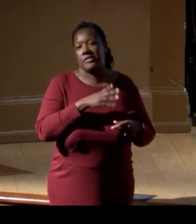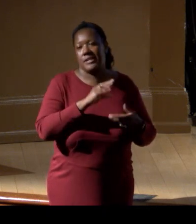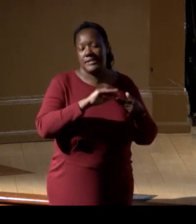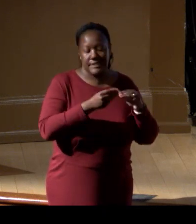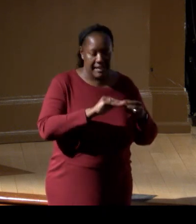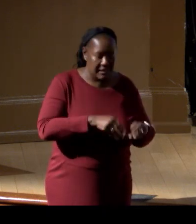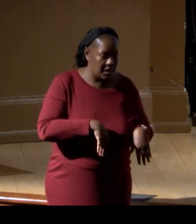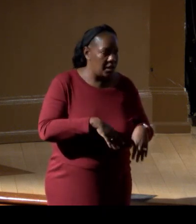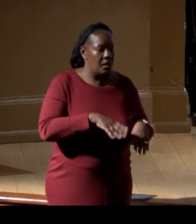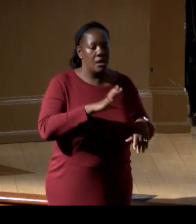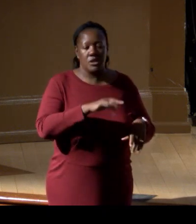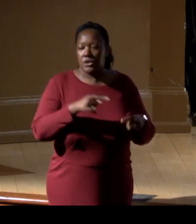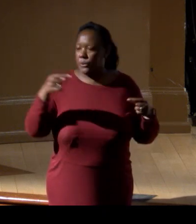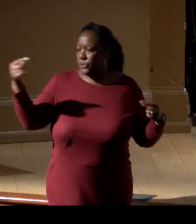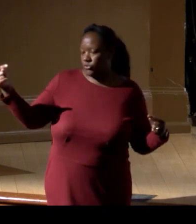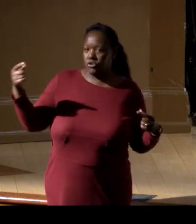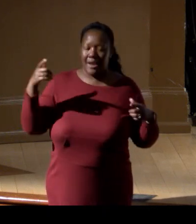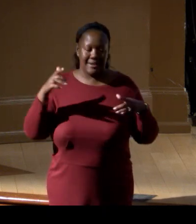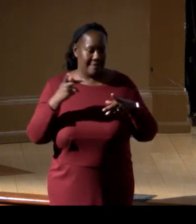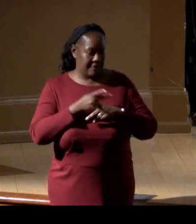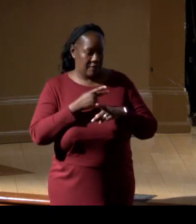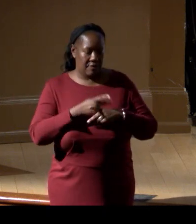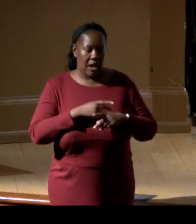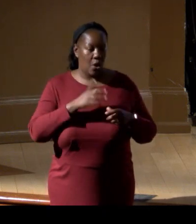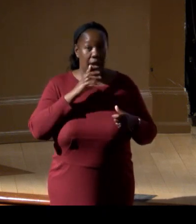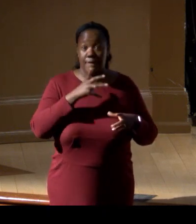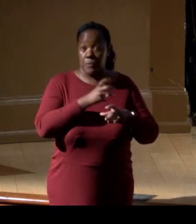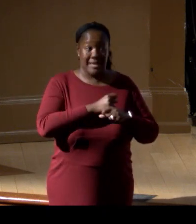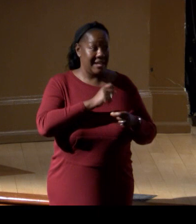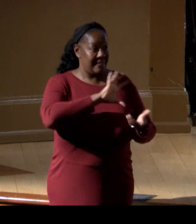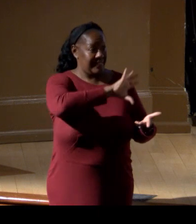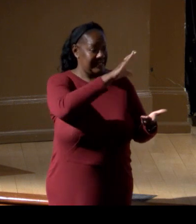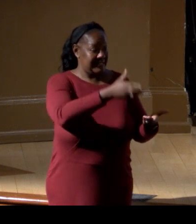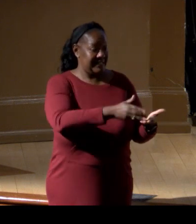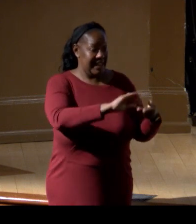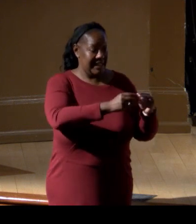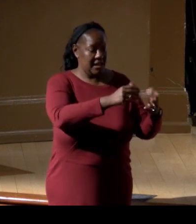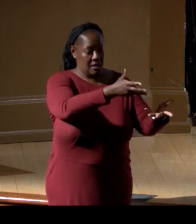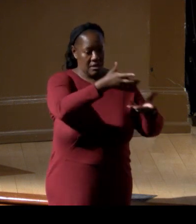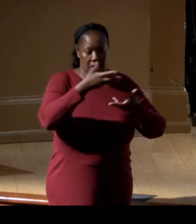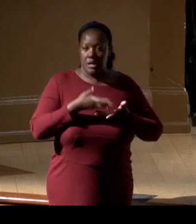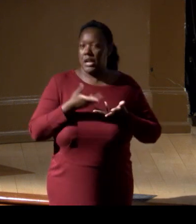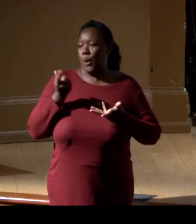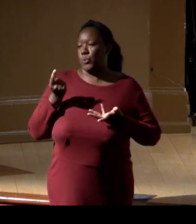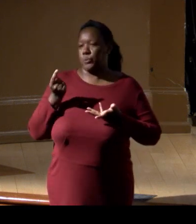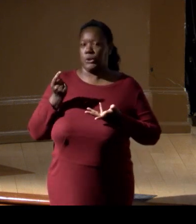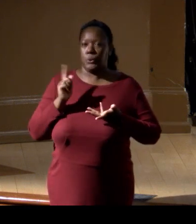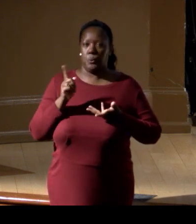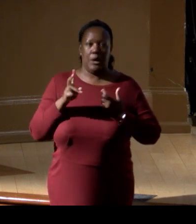trying to figure out, "Okay, you're gonna get all this data, "where's it gonna go?" The IUSE program has been pivotable, pivotal